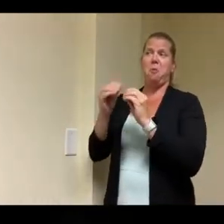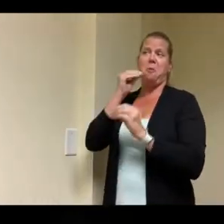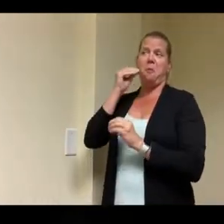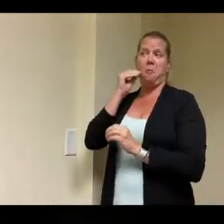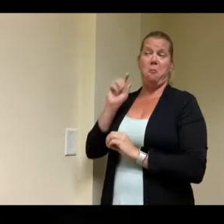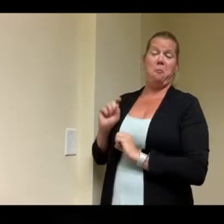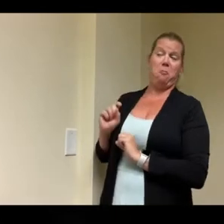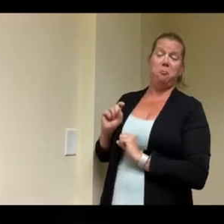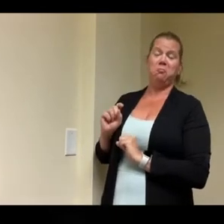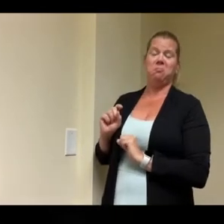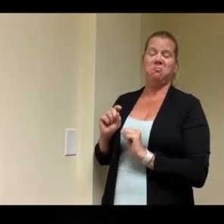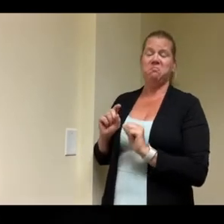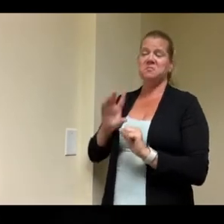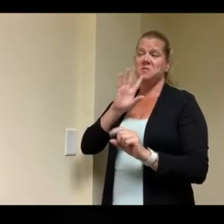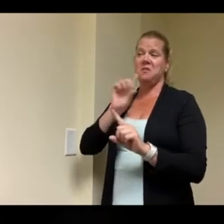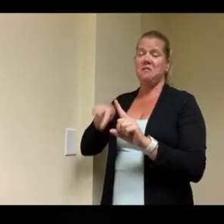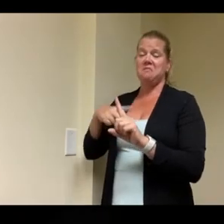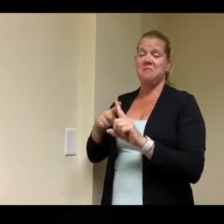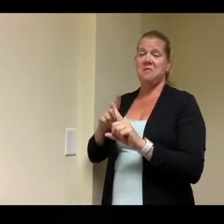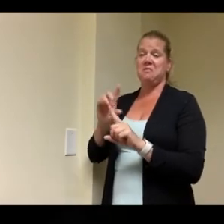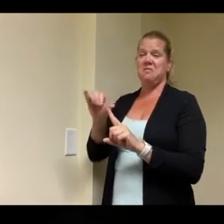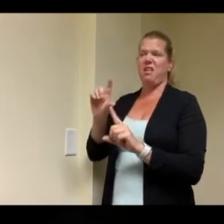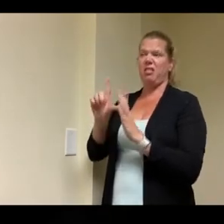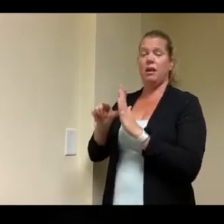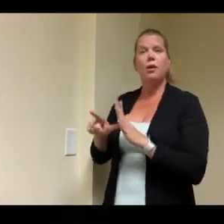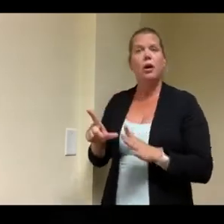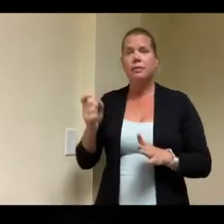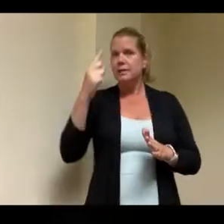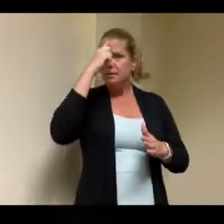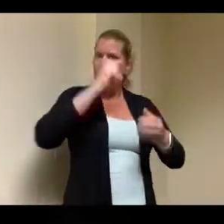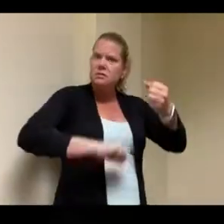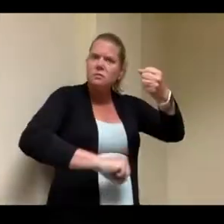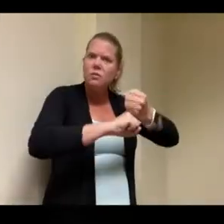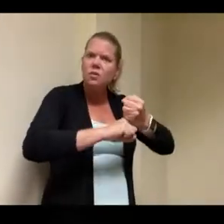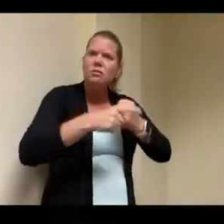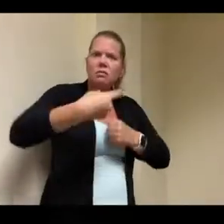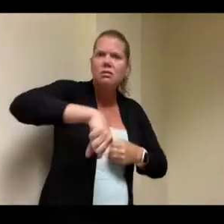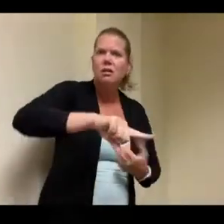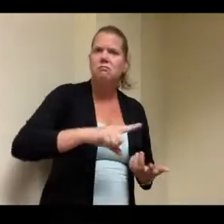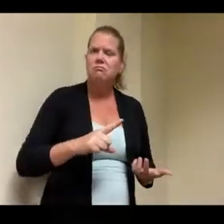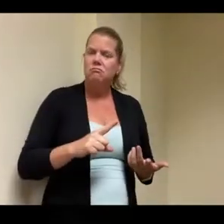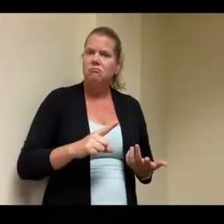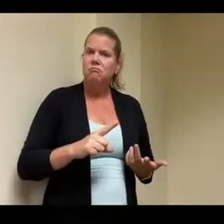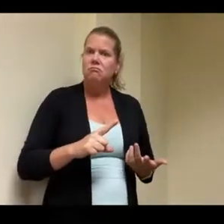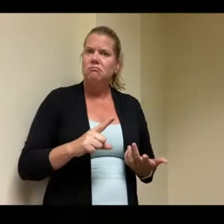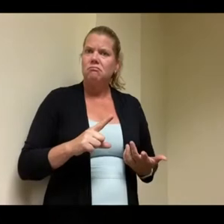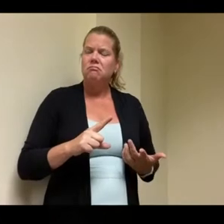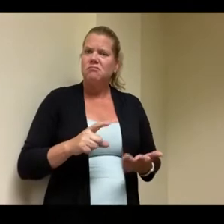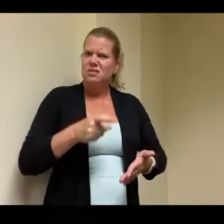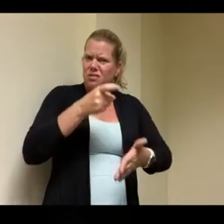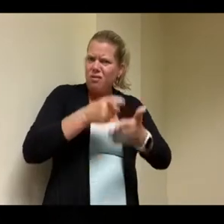for that population because it cost a lot less to support an individual with a disability in the community